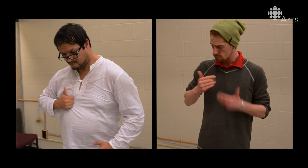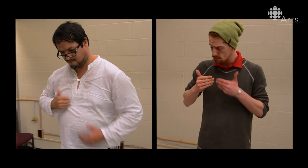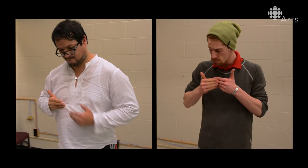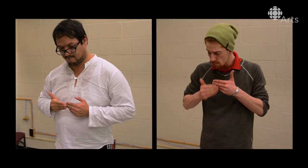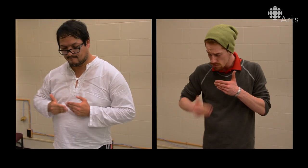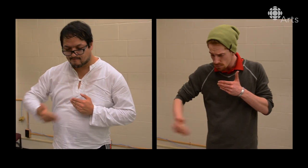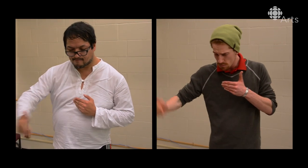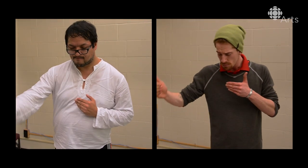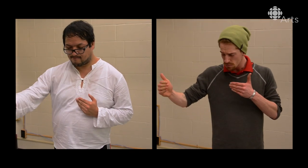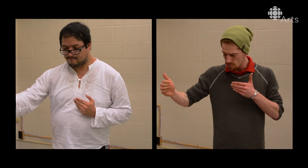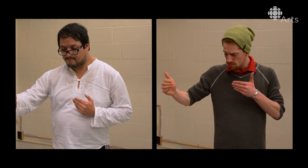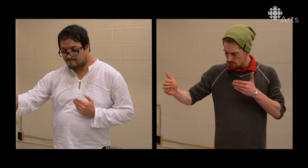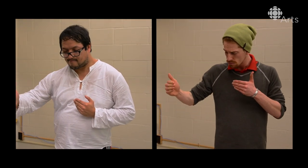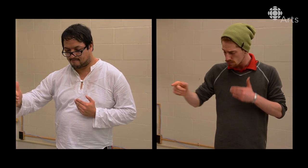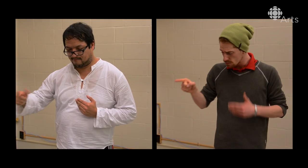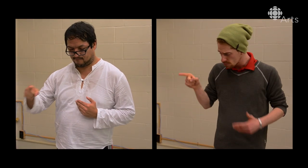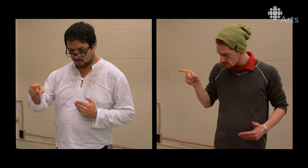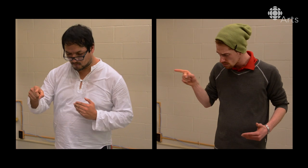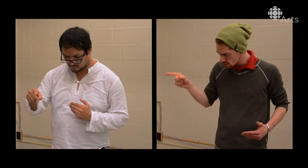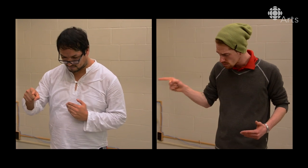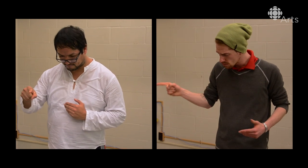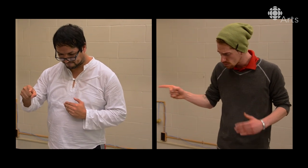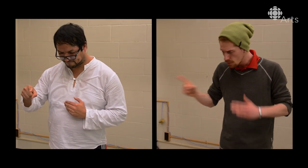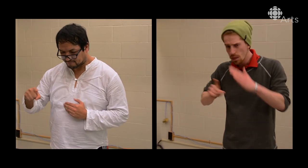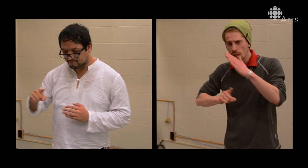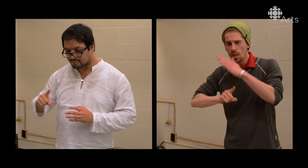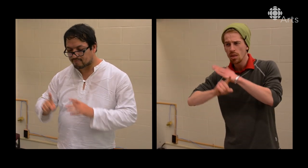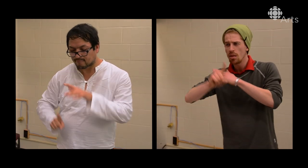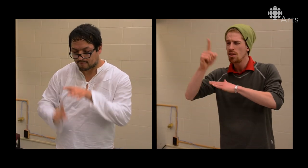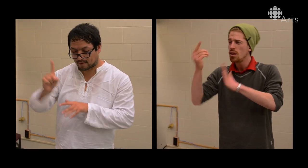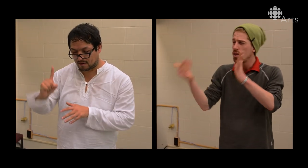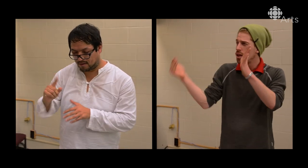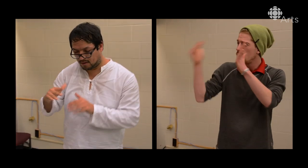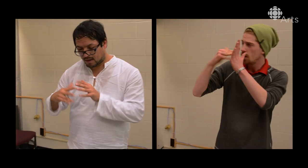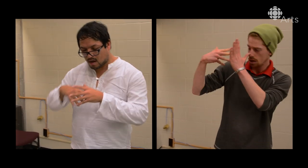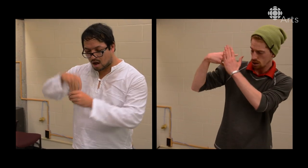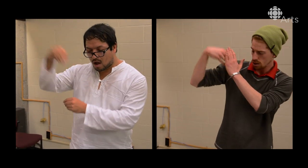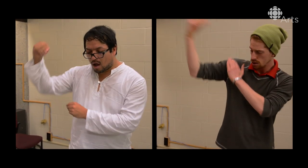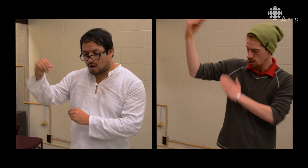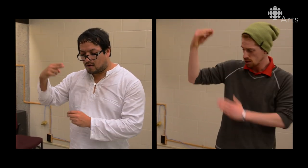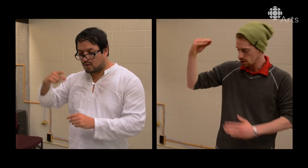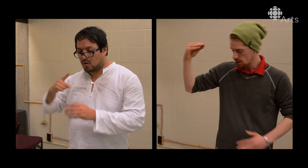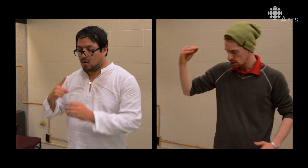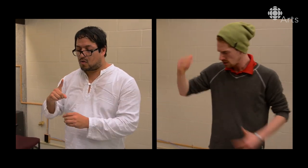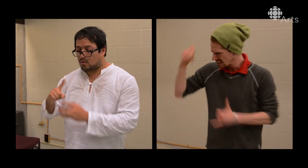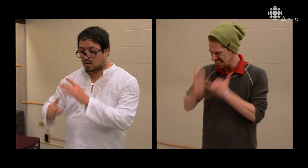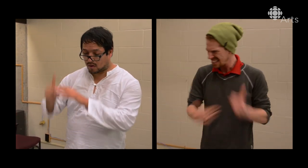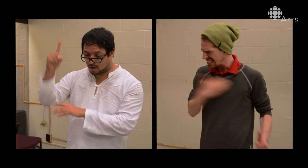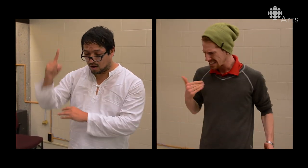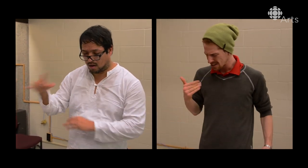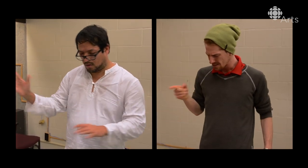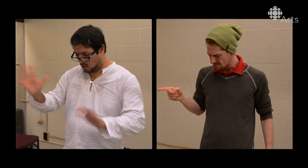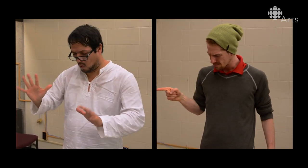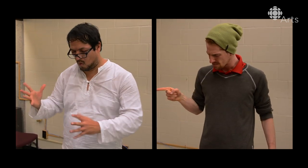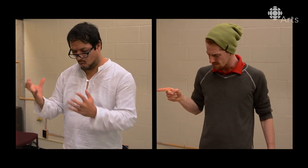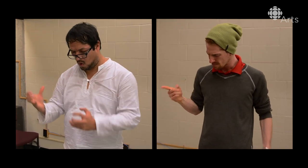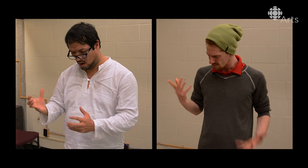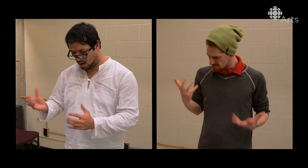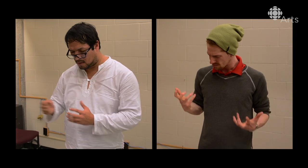[Together] And from now on, Don't EVER go up to that other world!